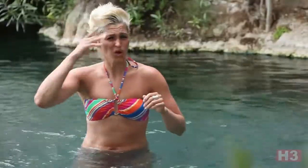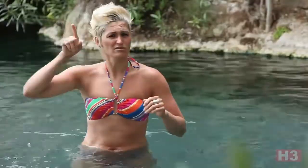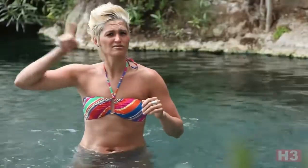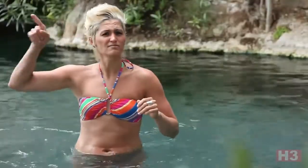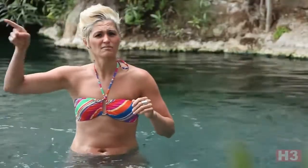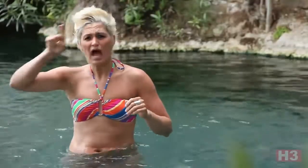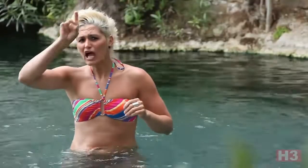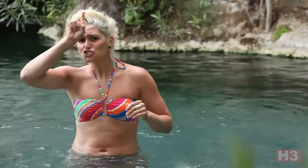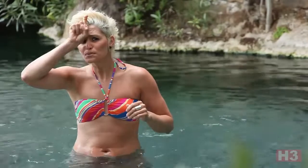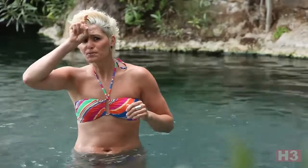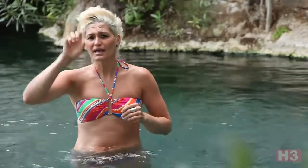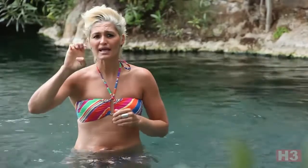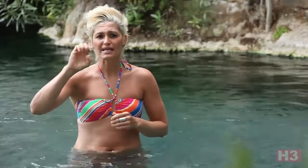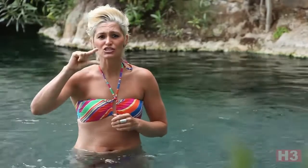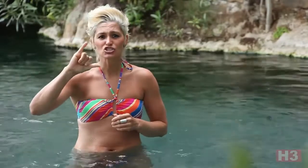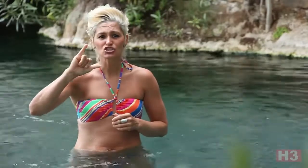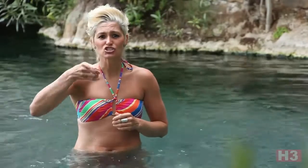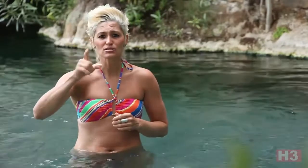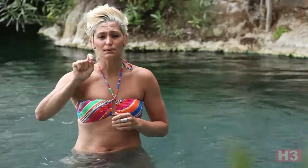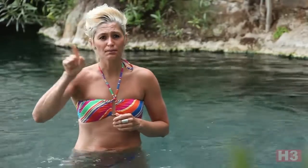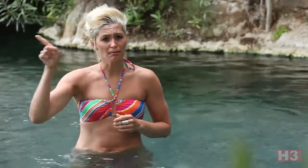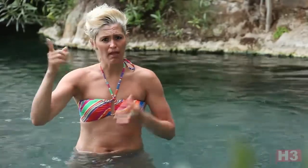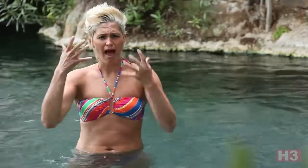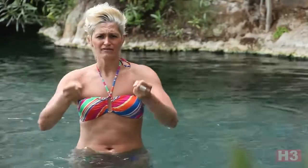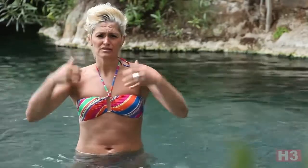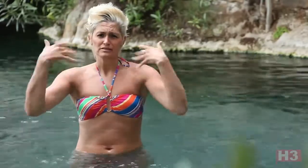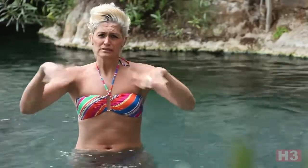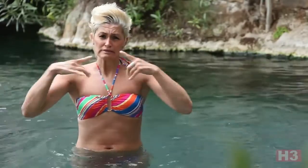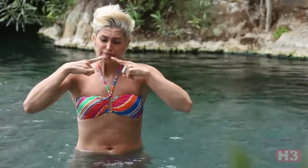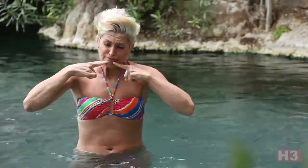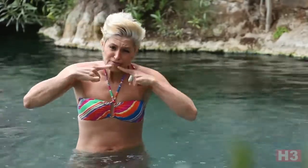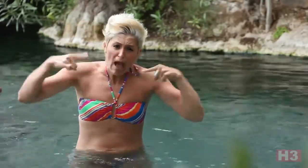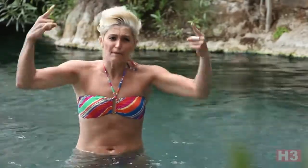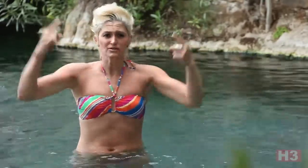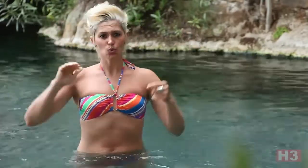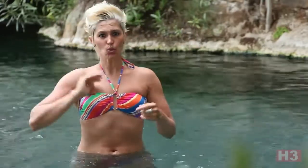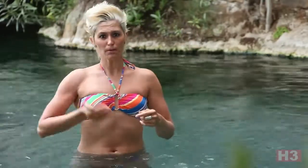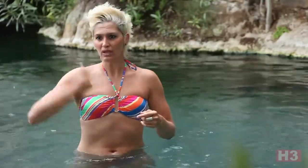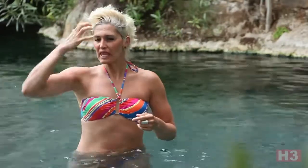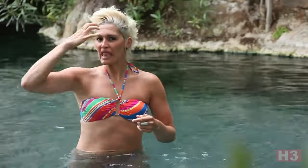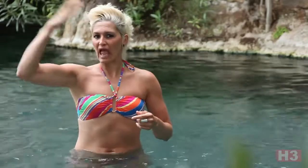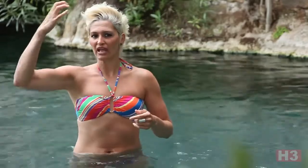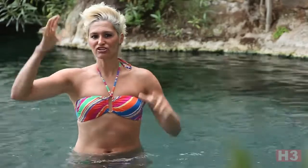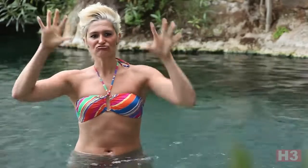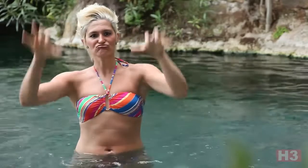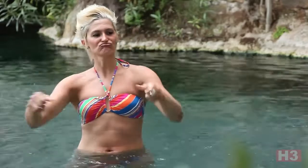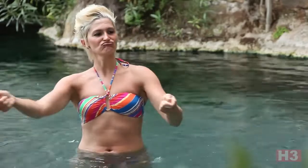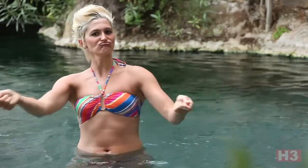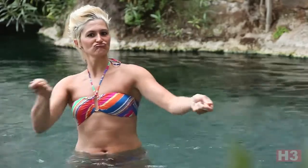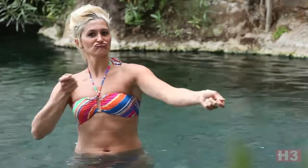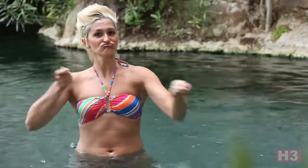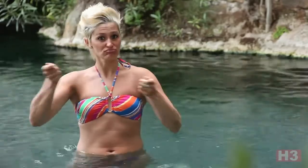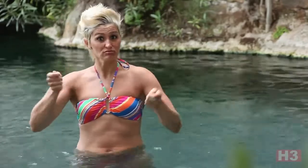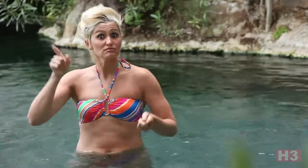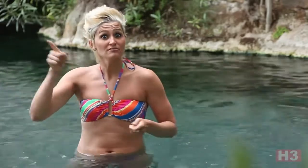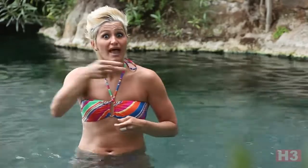You know that in Egypt there was a very famous queen who was also a ruler.